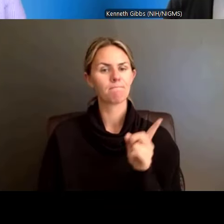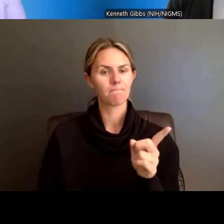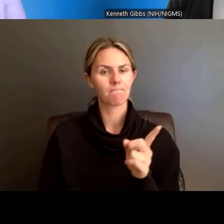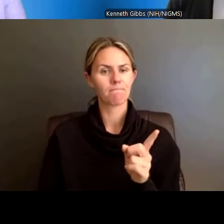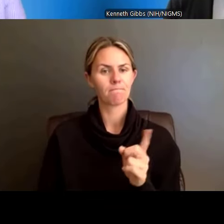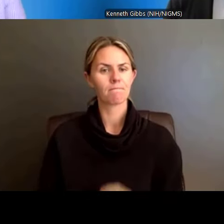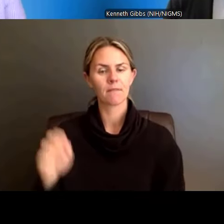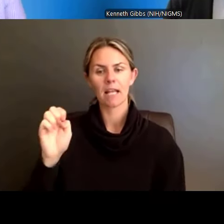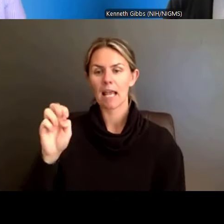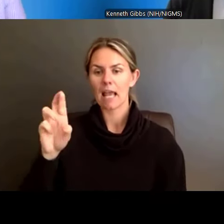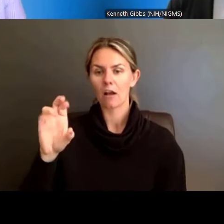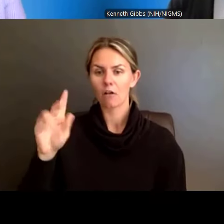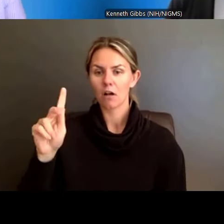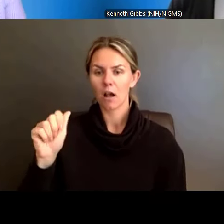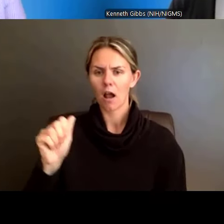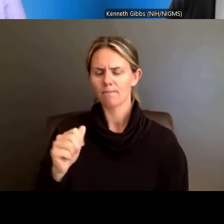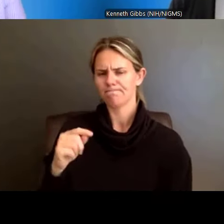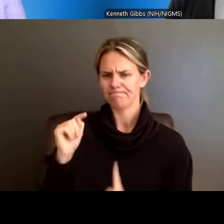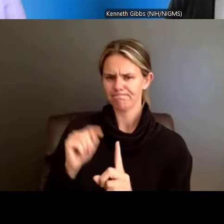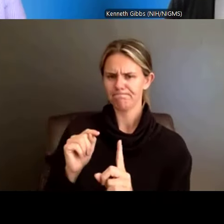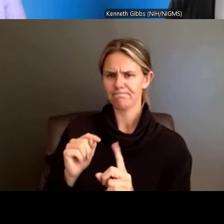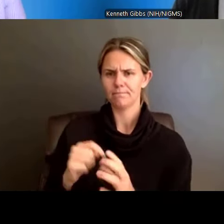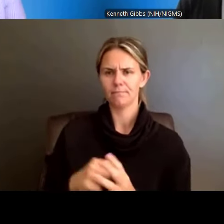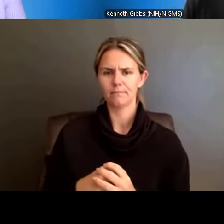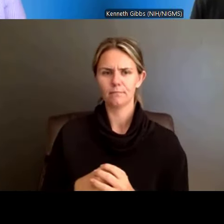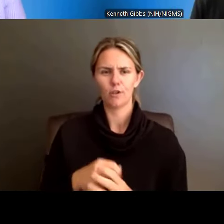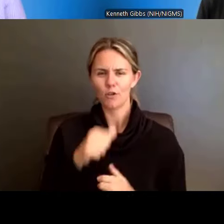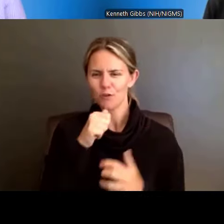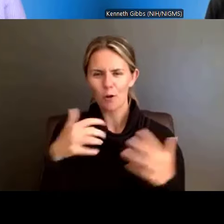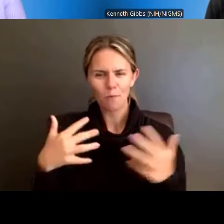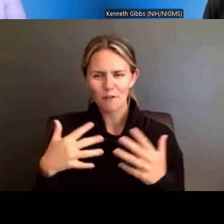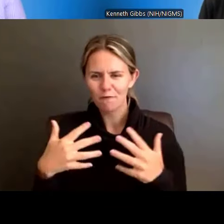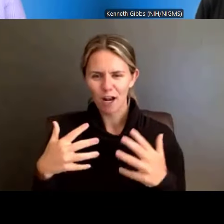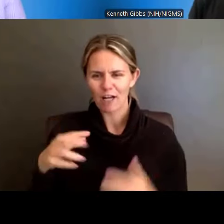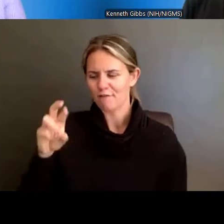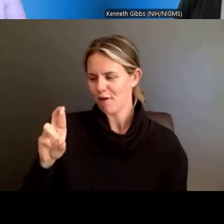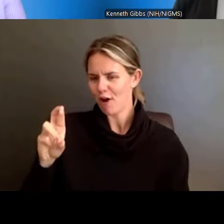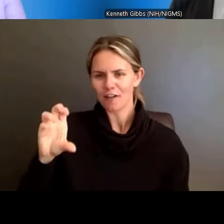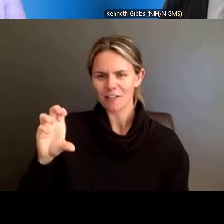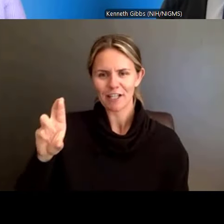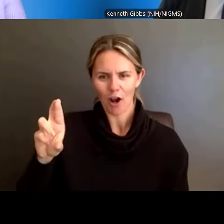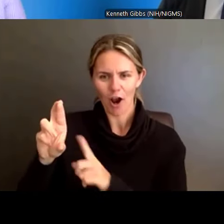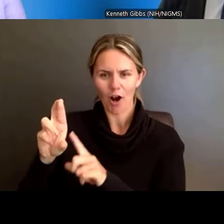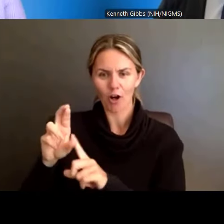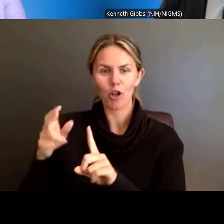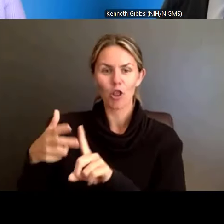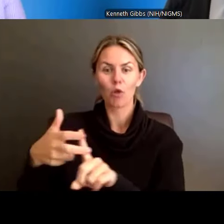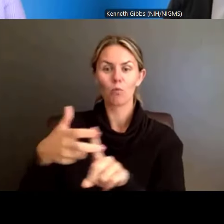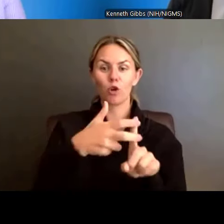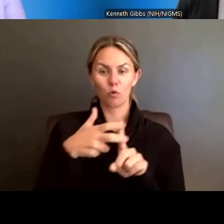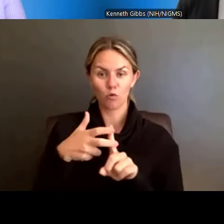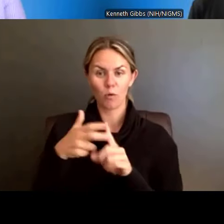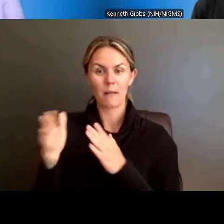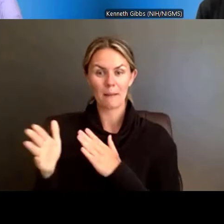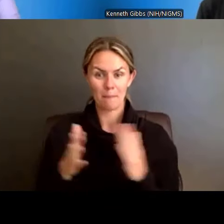don't be afraid that RCR and the recruitment plan -- Recruitment Plan to Enhance Diversity.